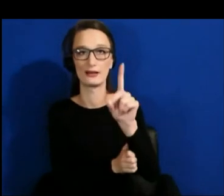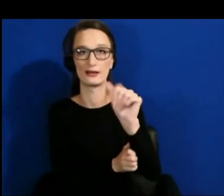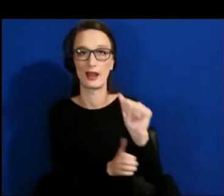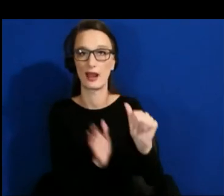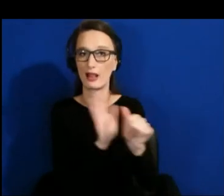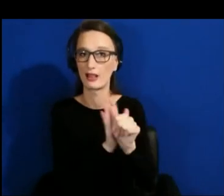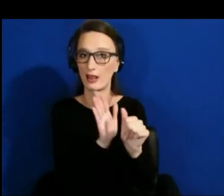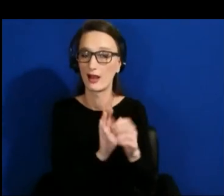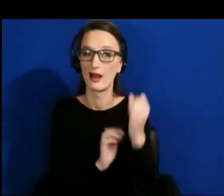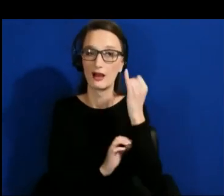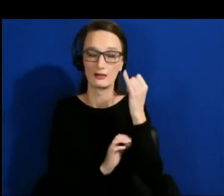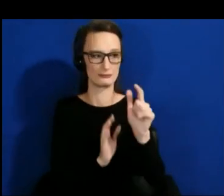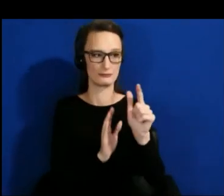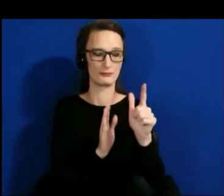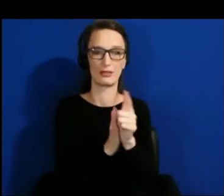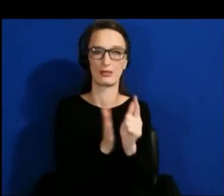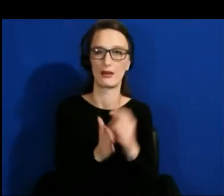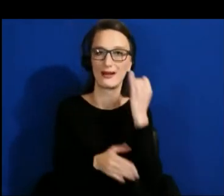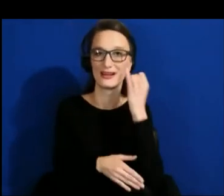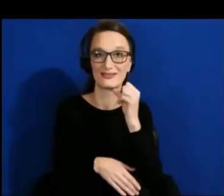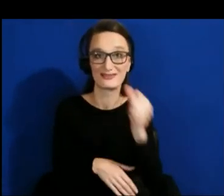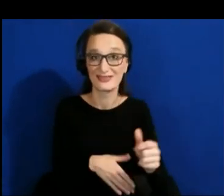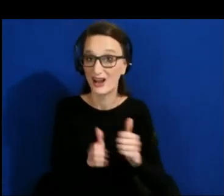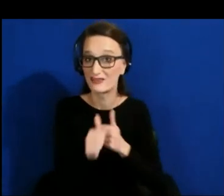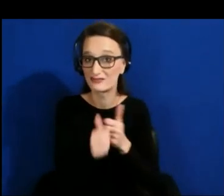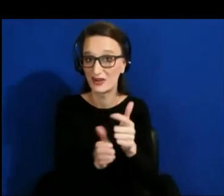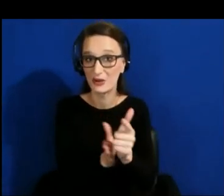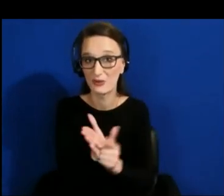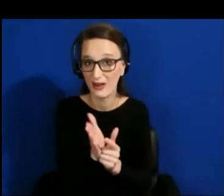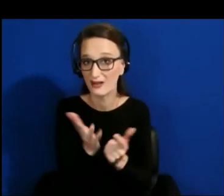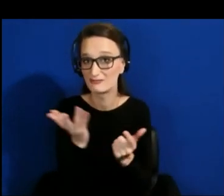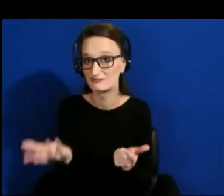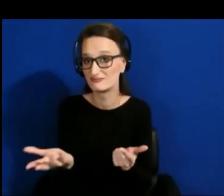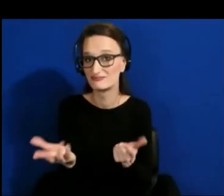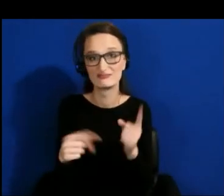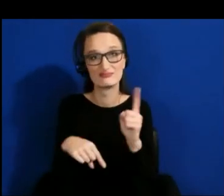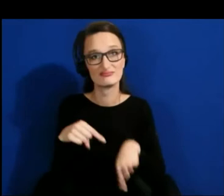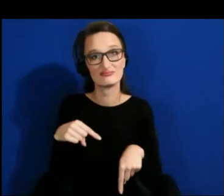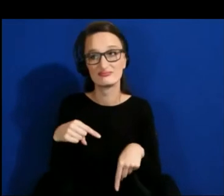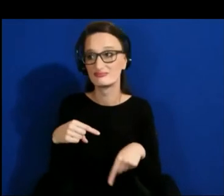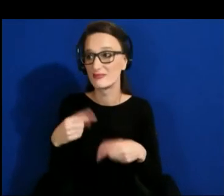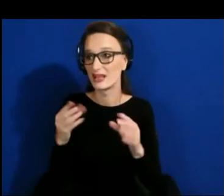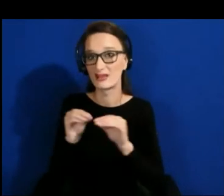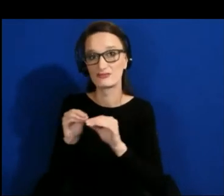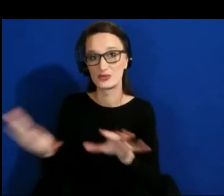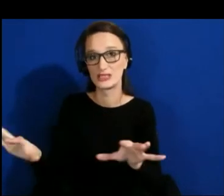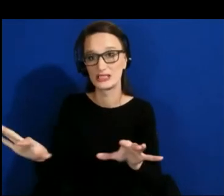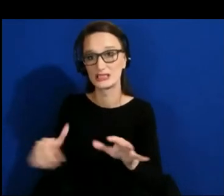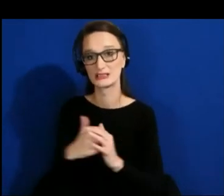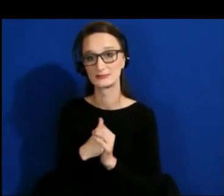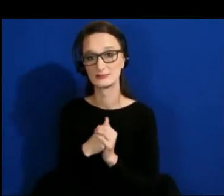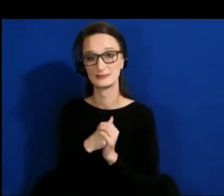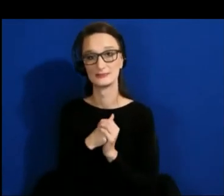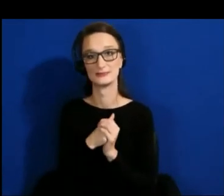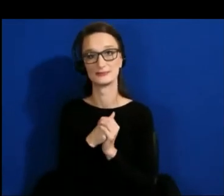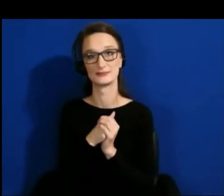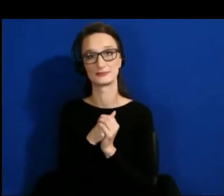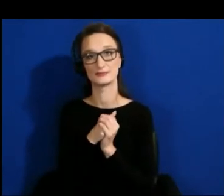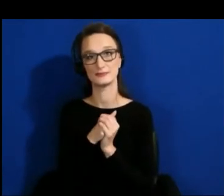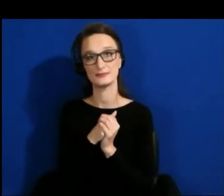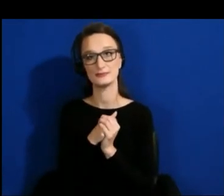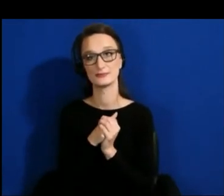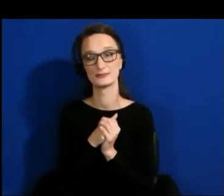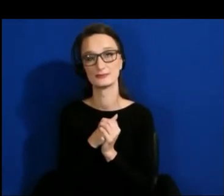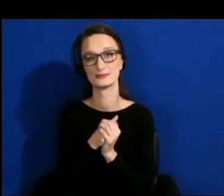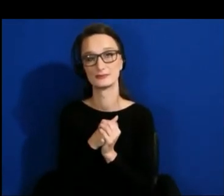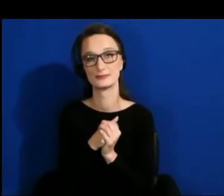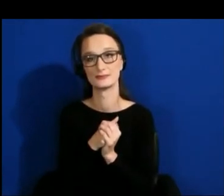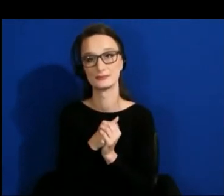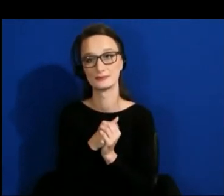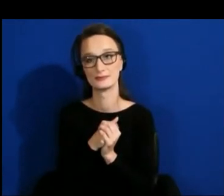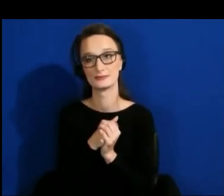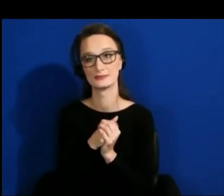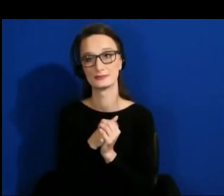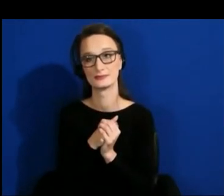If VR software is not ADA compliant, aka does not commit to the WCAG 2.0 standards then you cannot actually sell